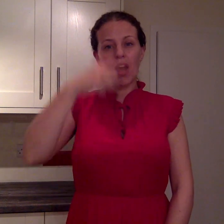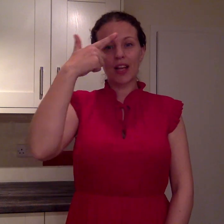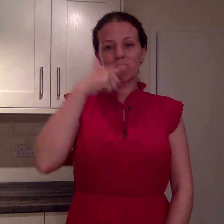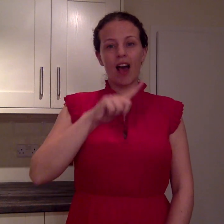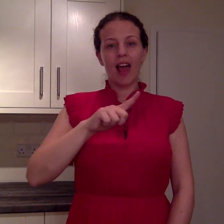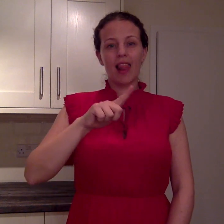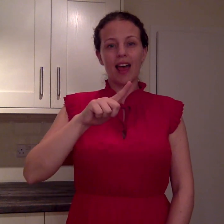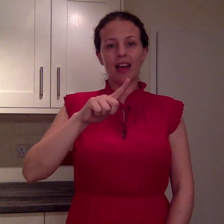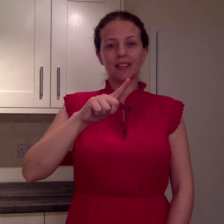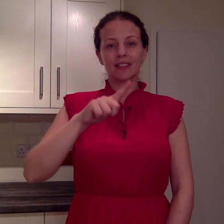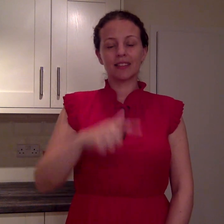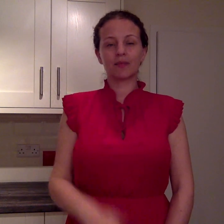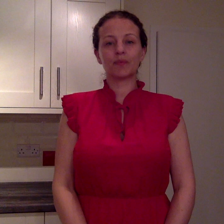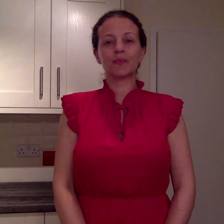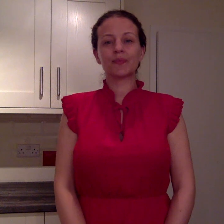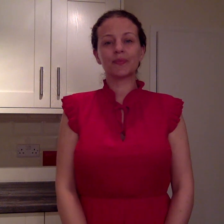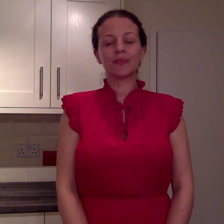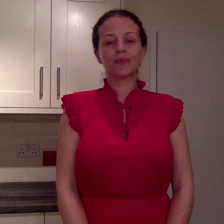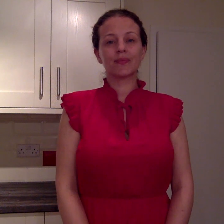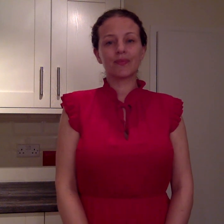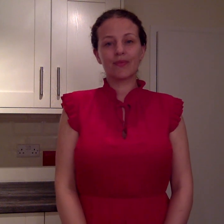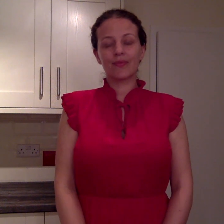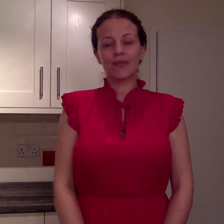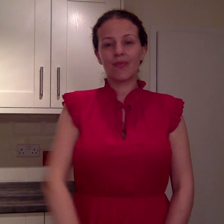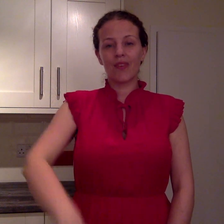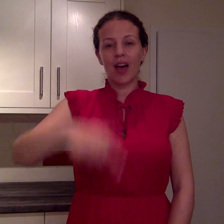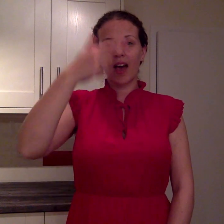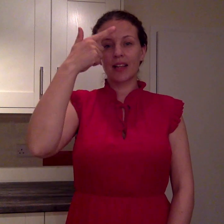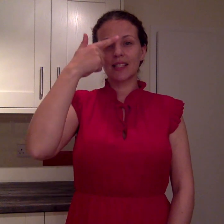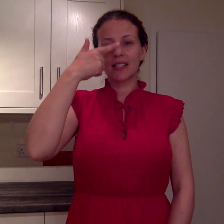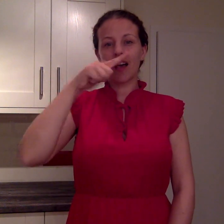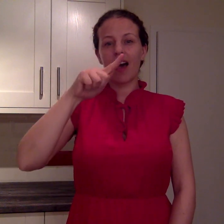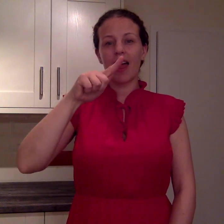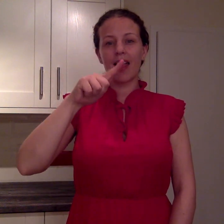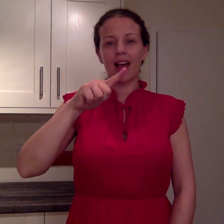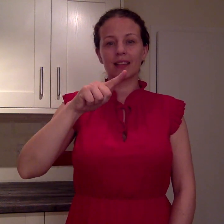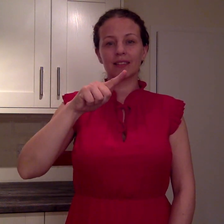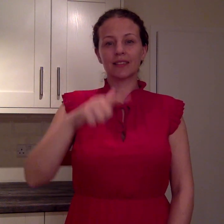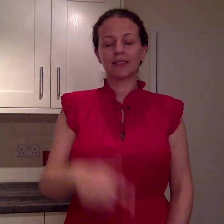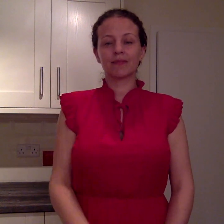THAILAND